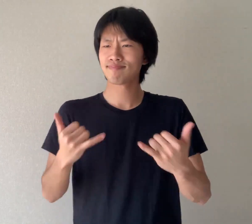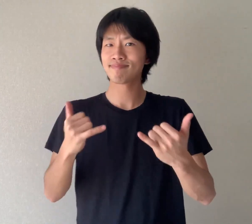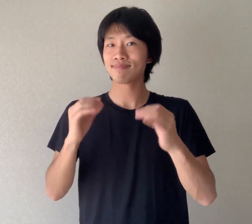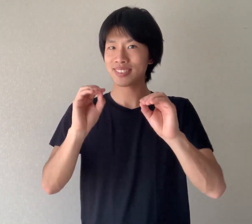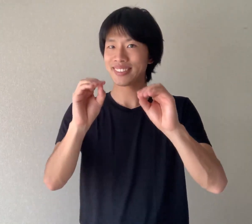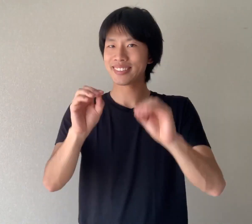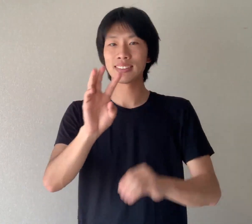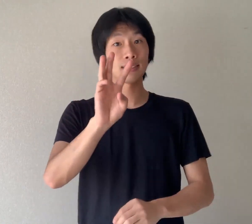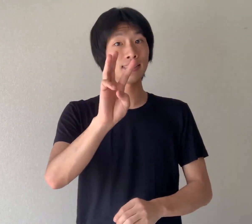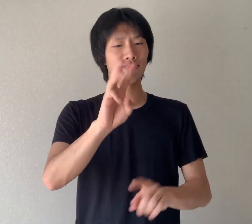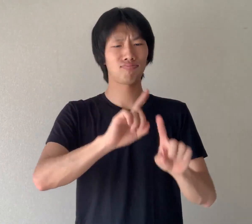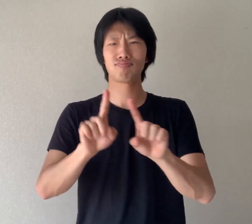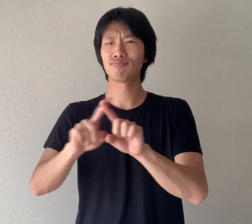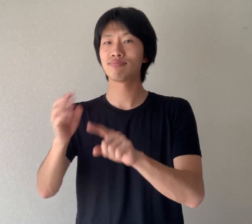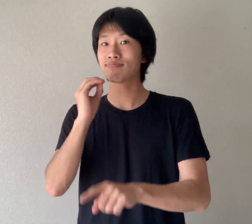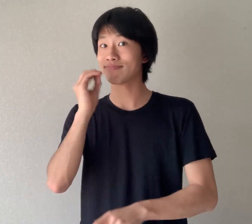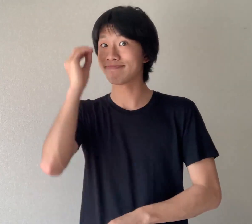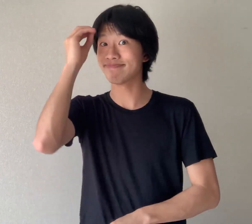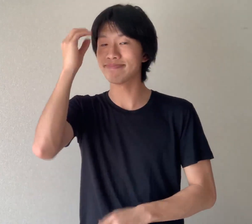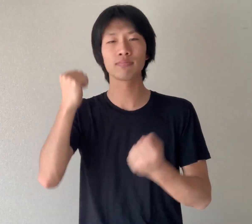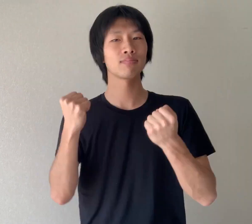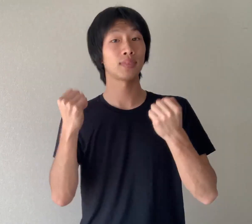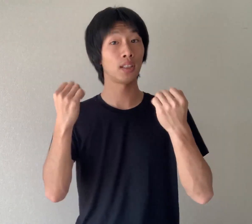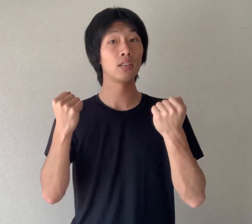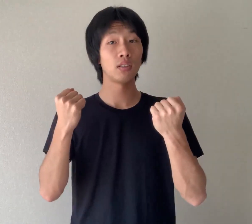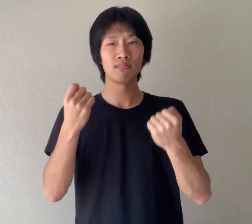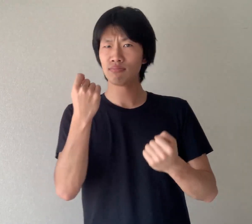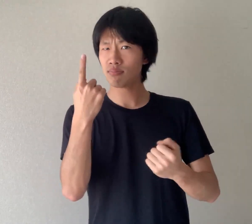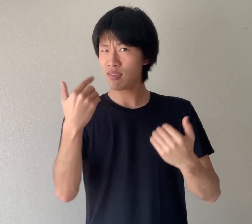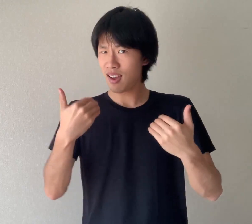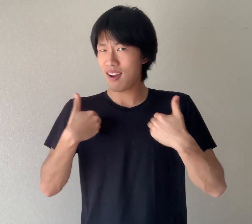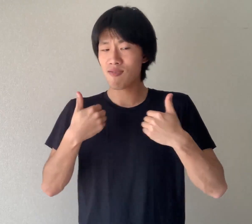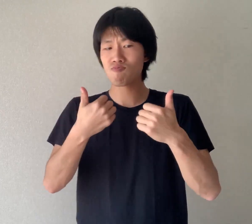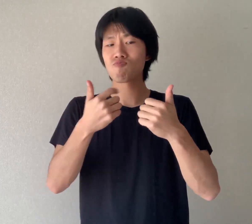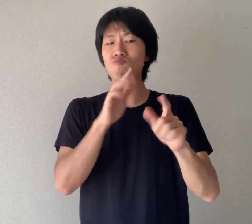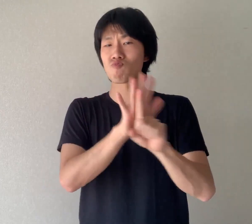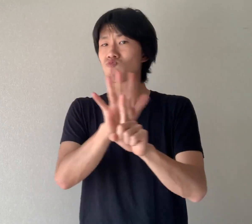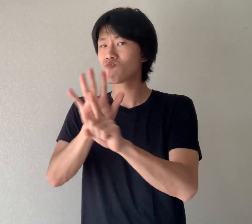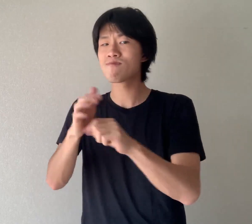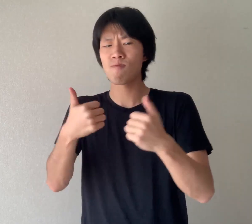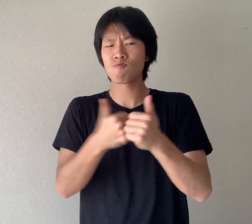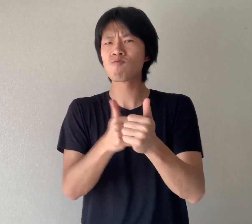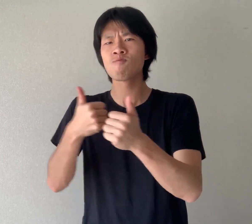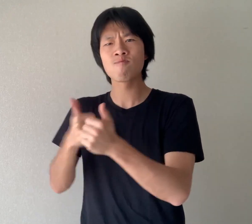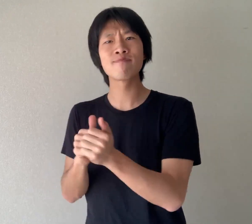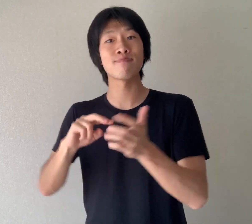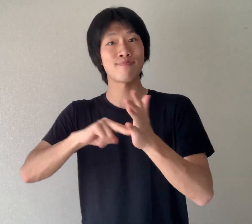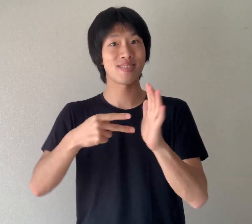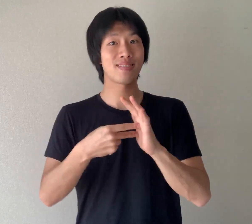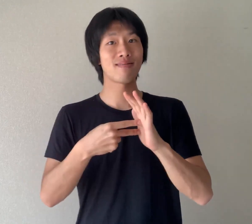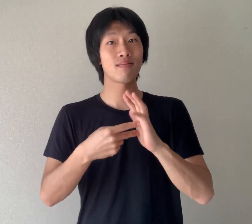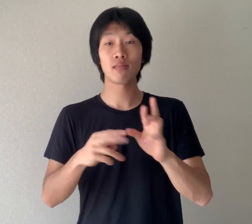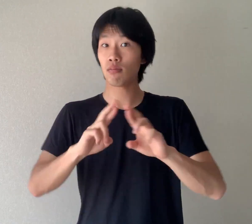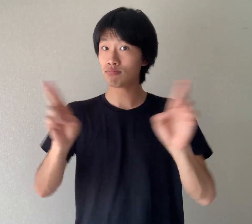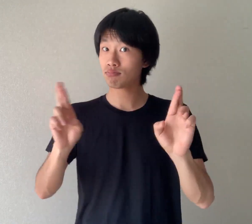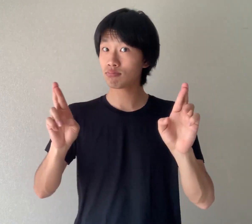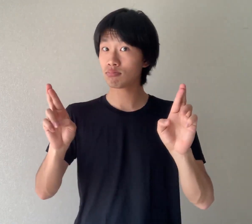Today, I will teach 6 "emotion" signs. There is a specific reason for how each emotion is signed. Ready?